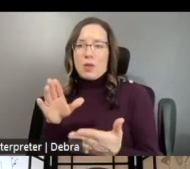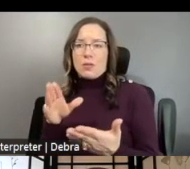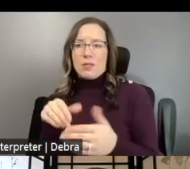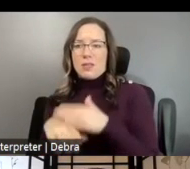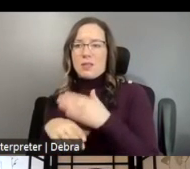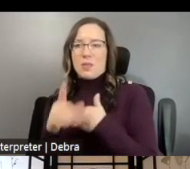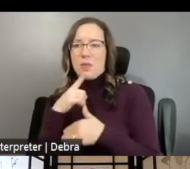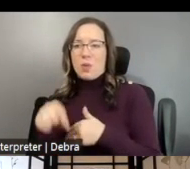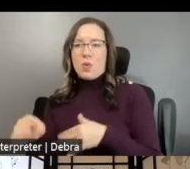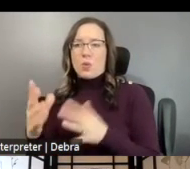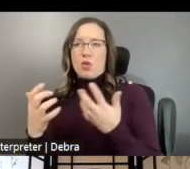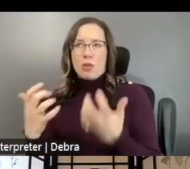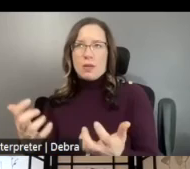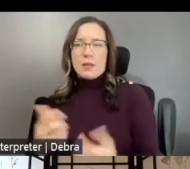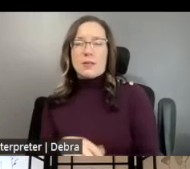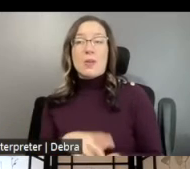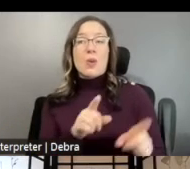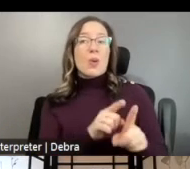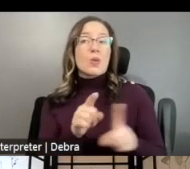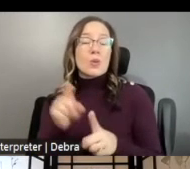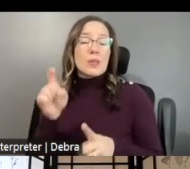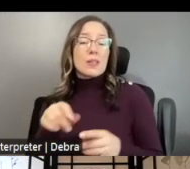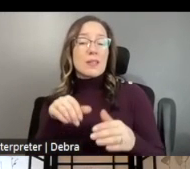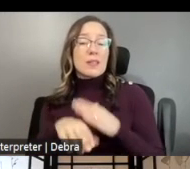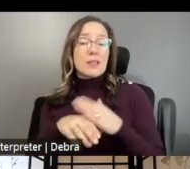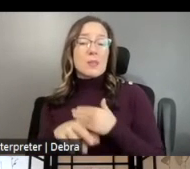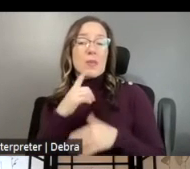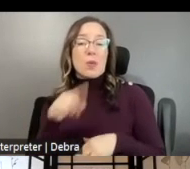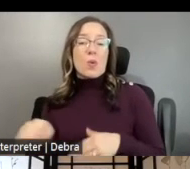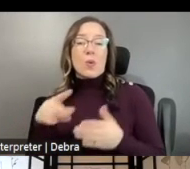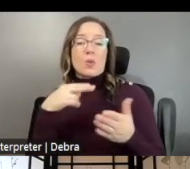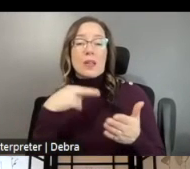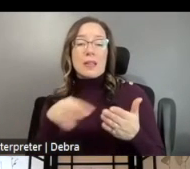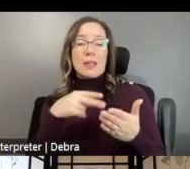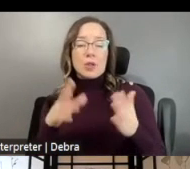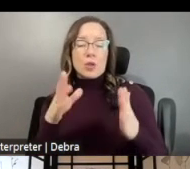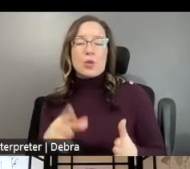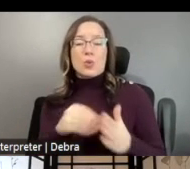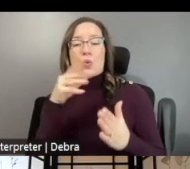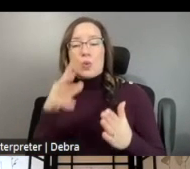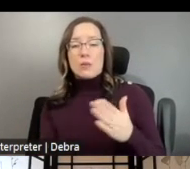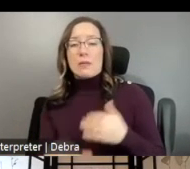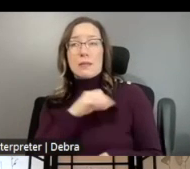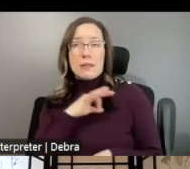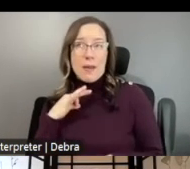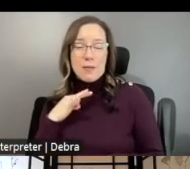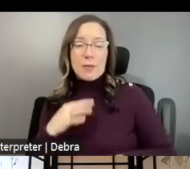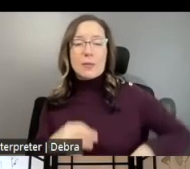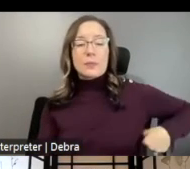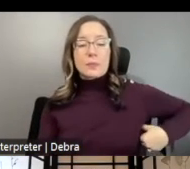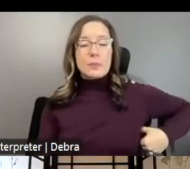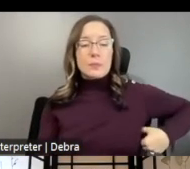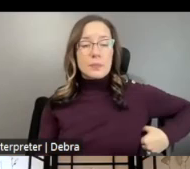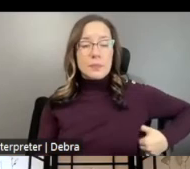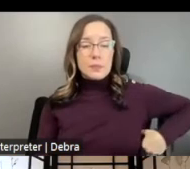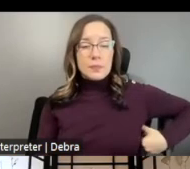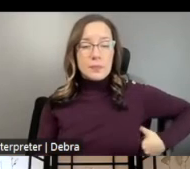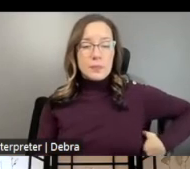MEMBERS. WE ALSO MEAN ACCESSIBILITY FOR THE DANCERS, THE STUDENTS, AND YOUR STAFF. HERE